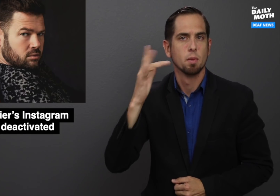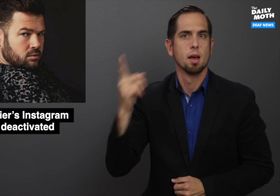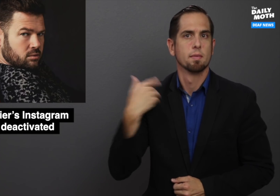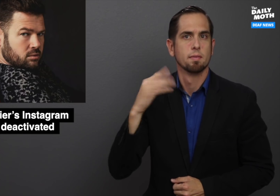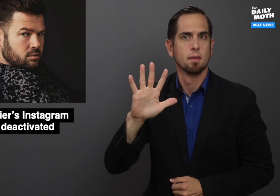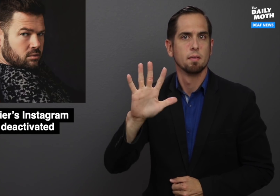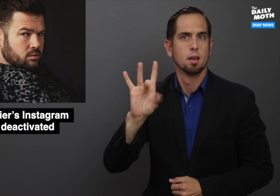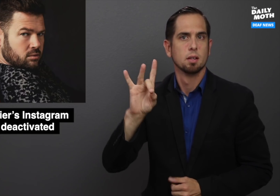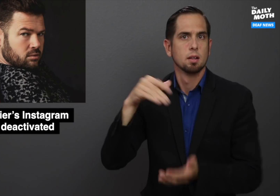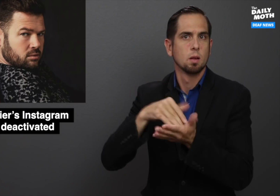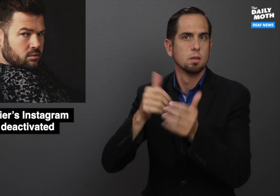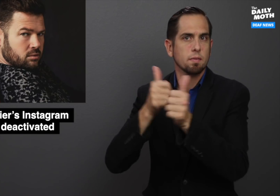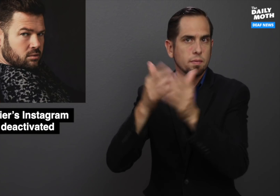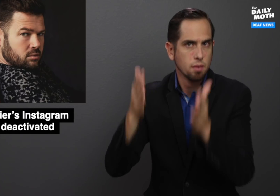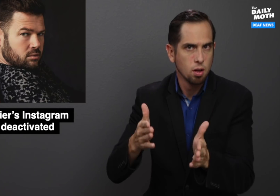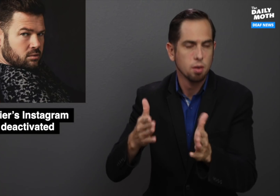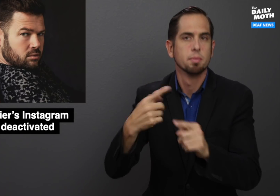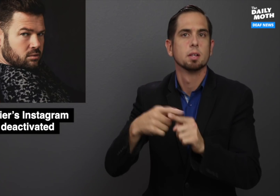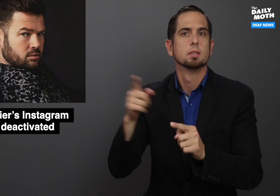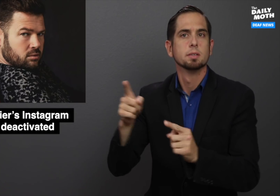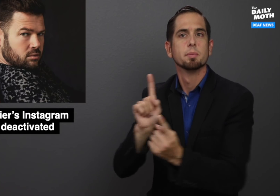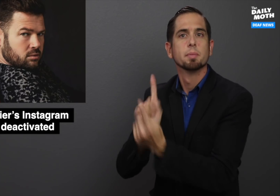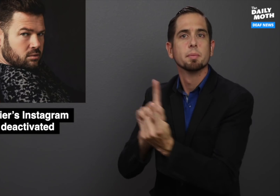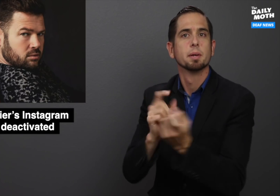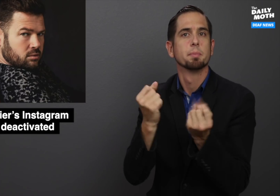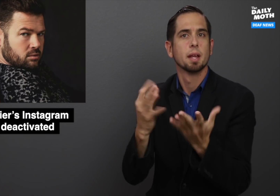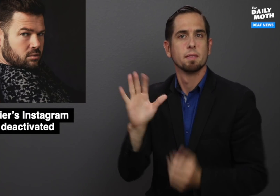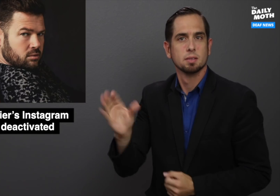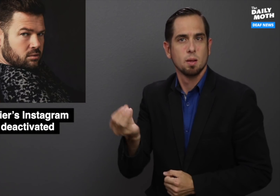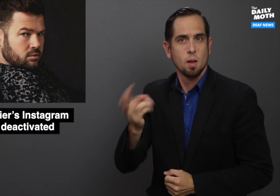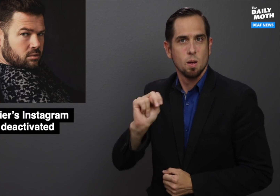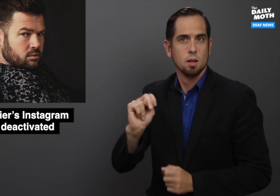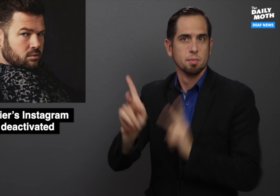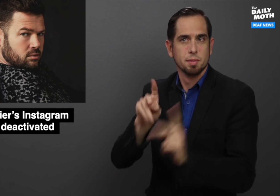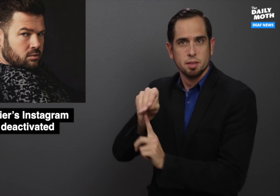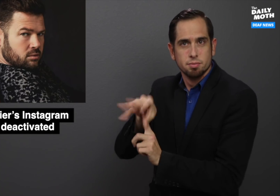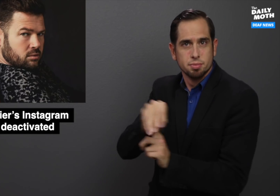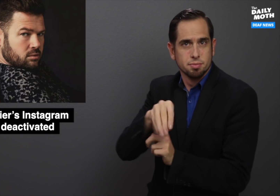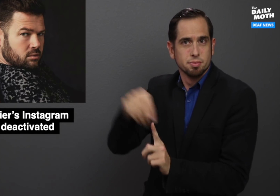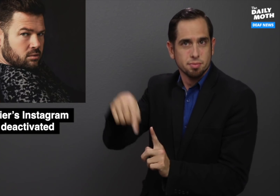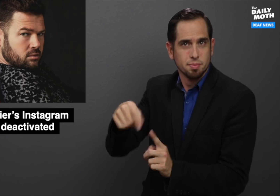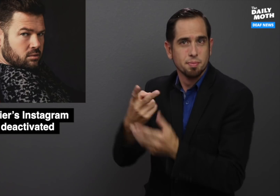of his own subjects, both deaf and hearing, on Instagram.